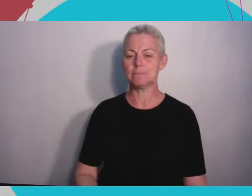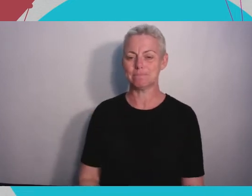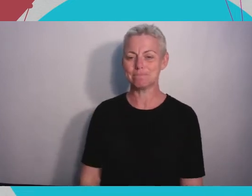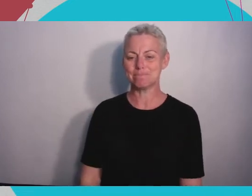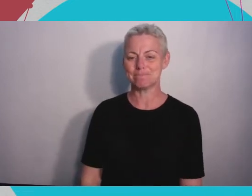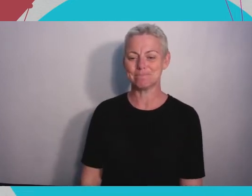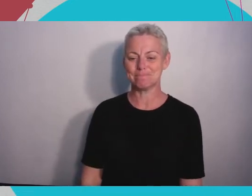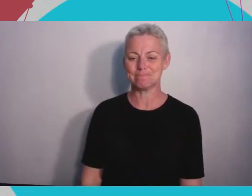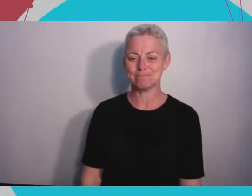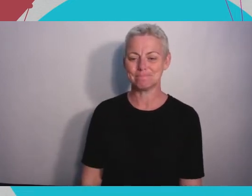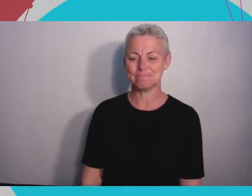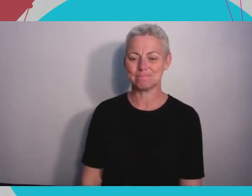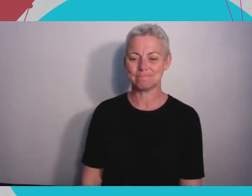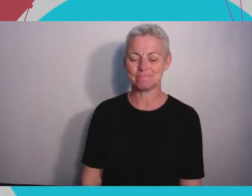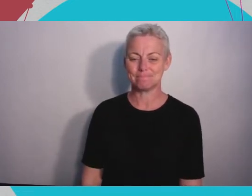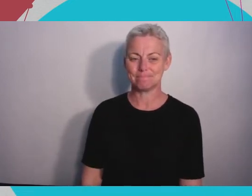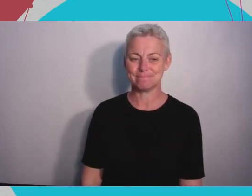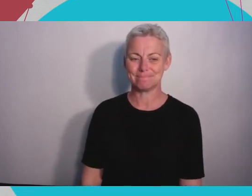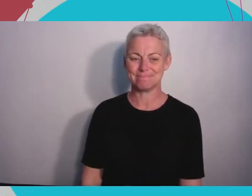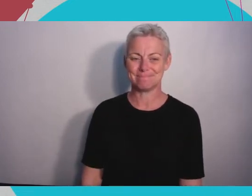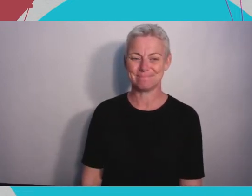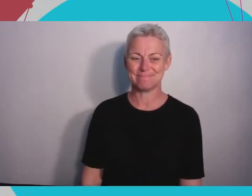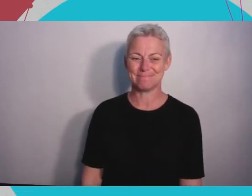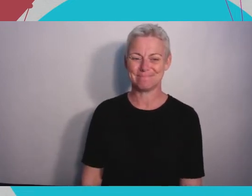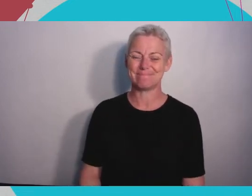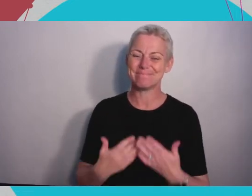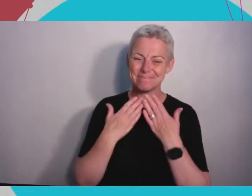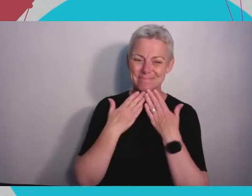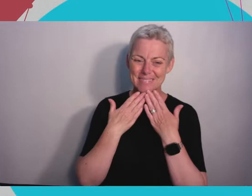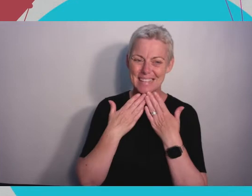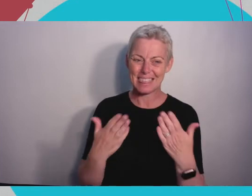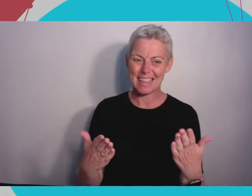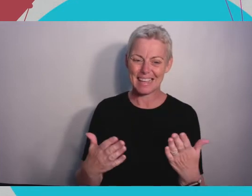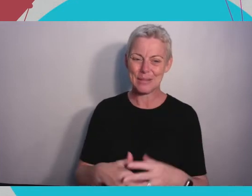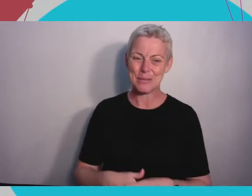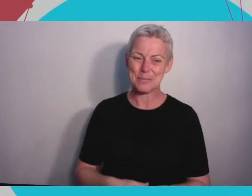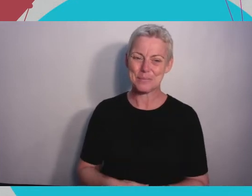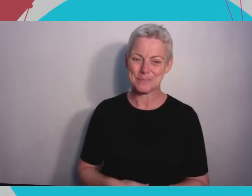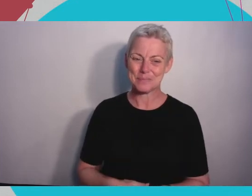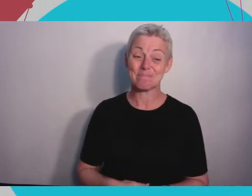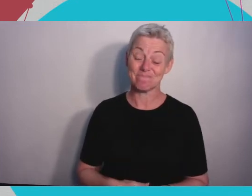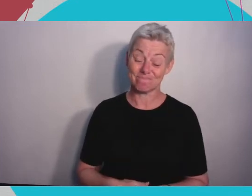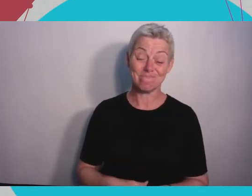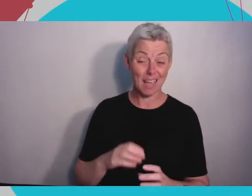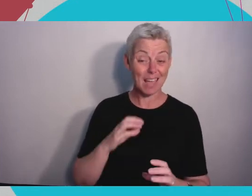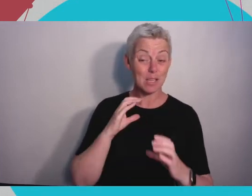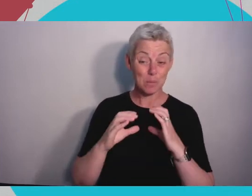Thanks Tom, I think you're right. I think communication is an absolute essential requirement